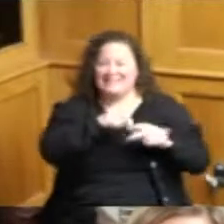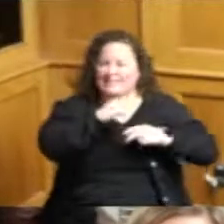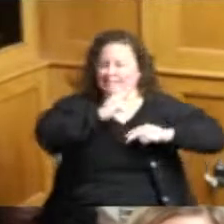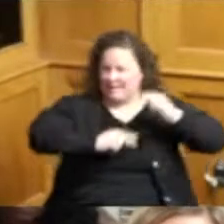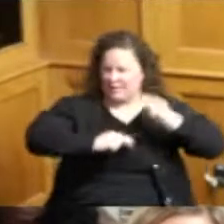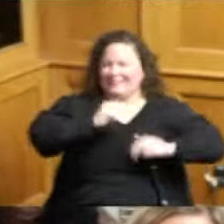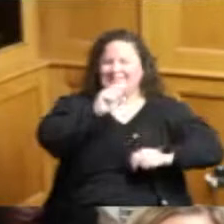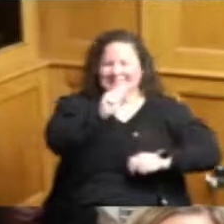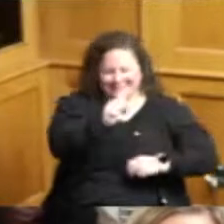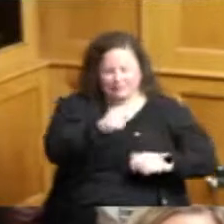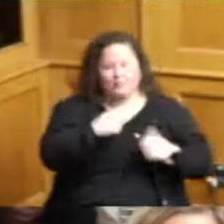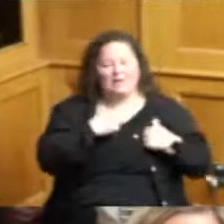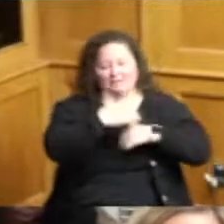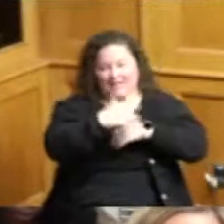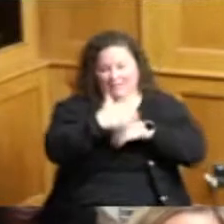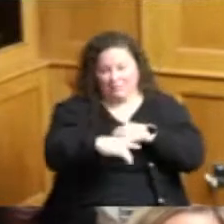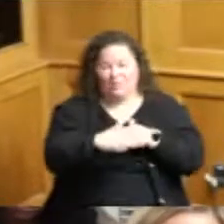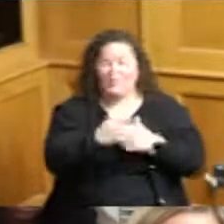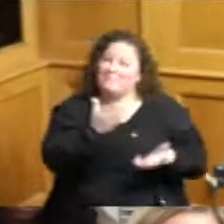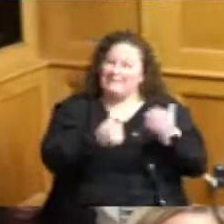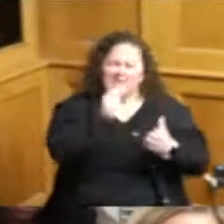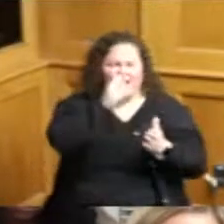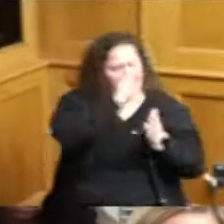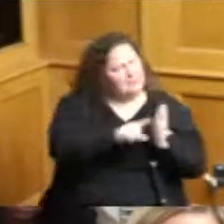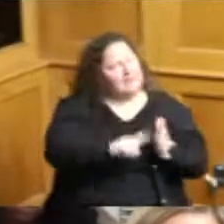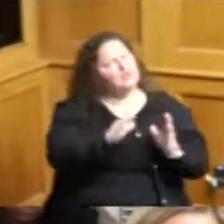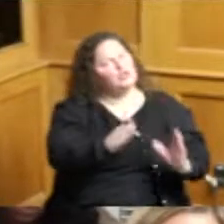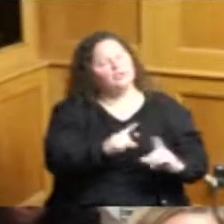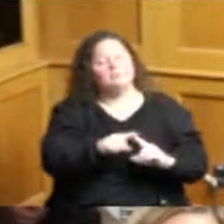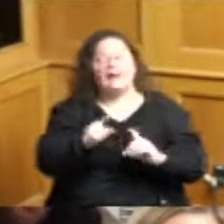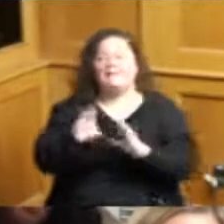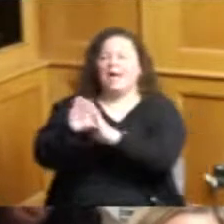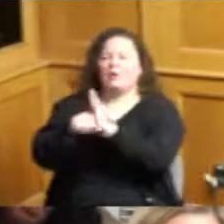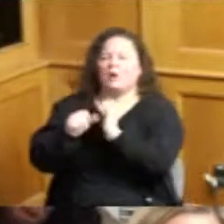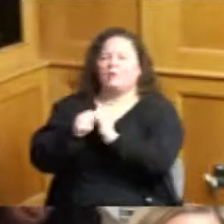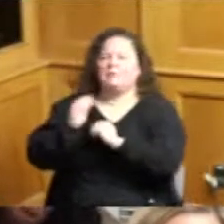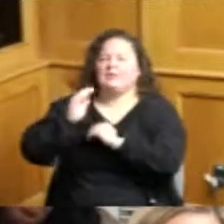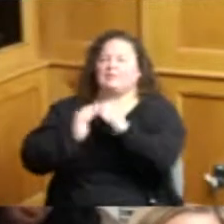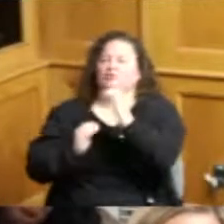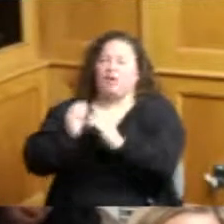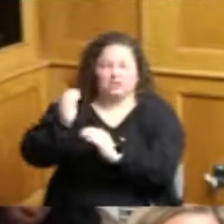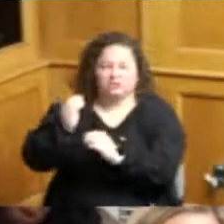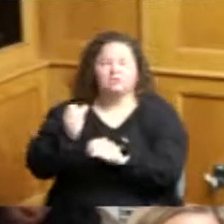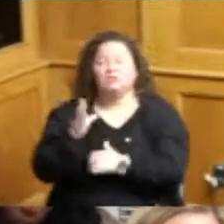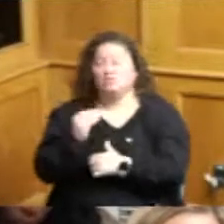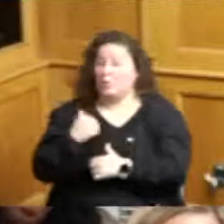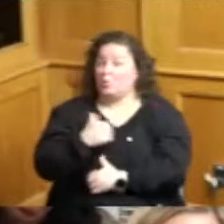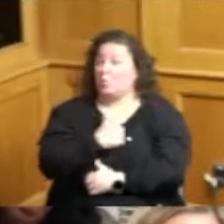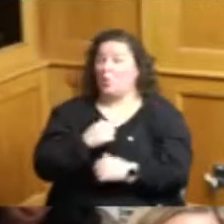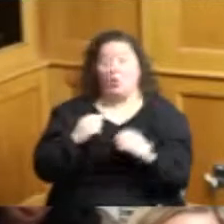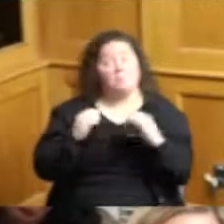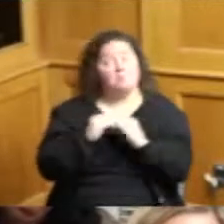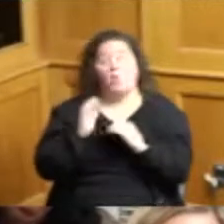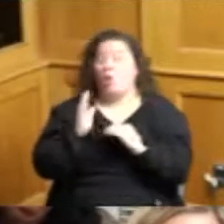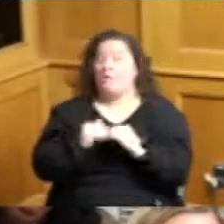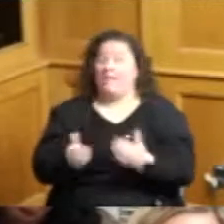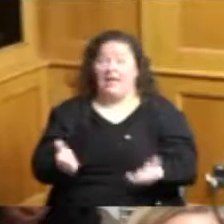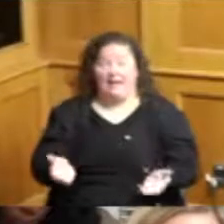background in in the construction field but we are more than happy to fill those positions with